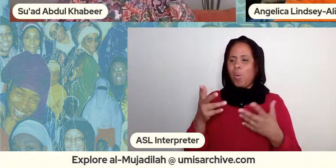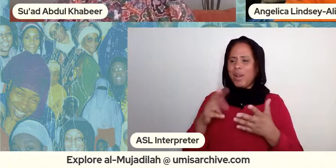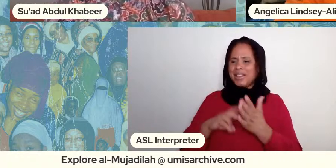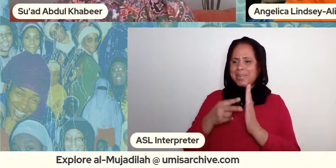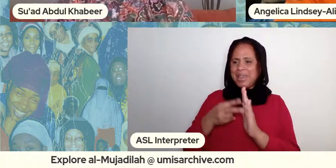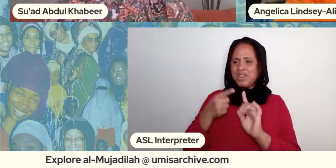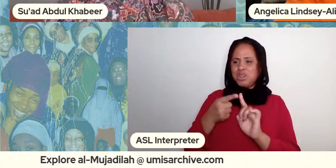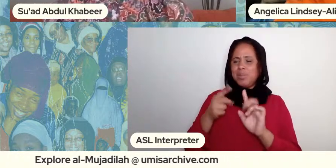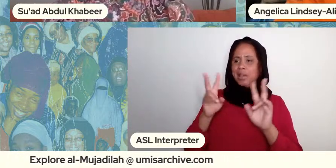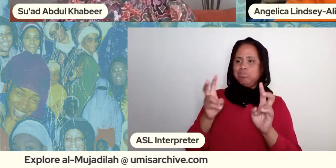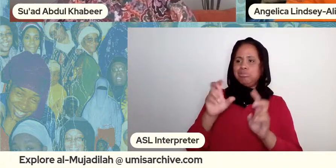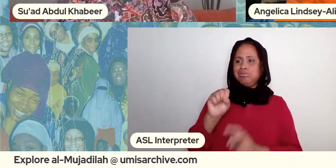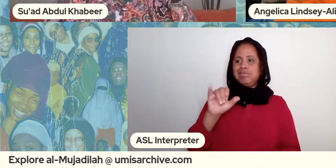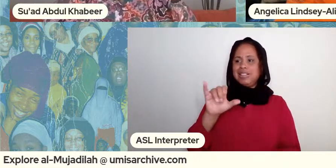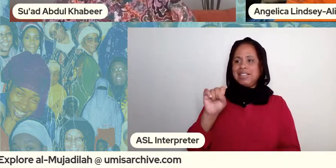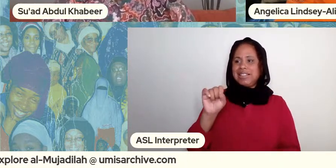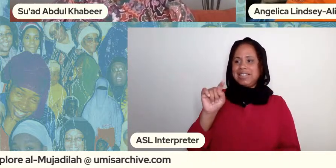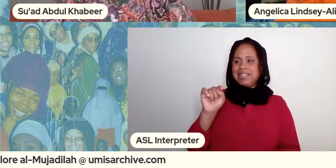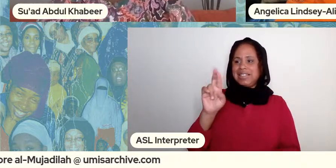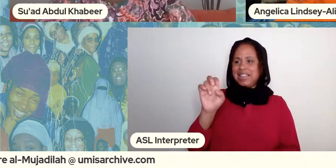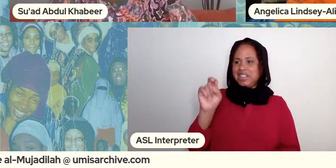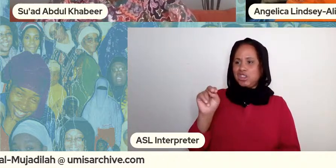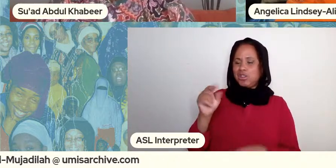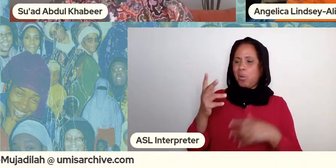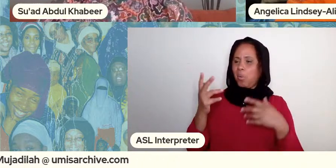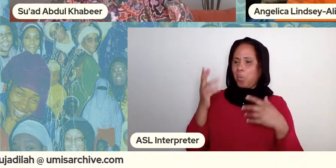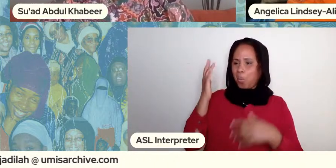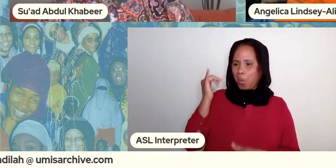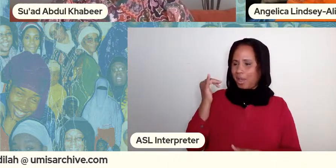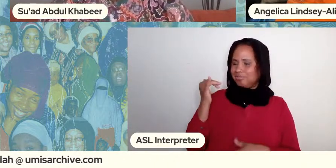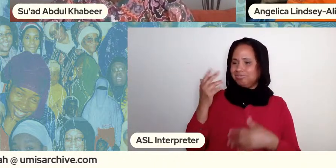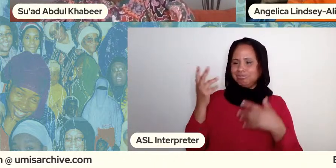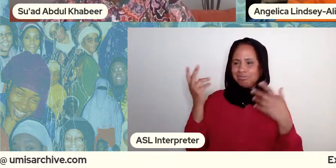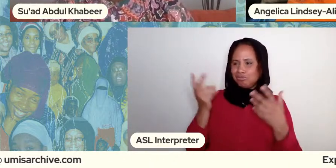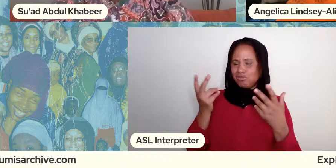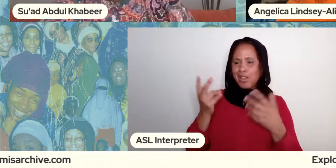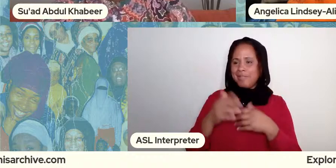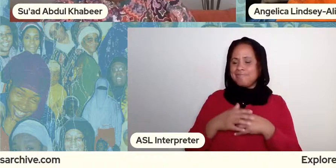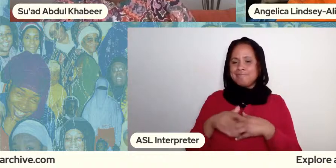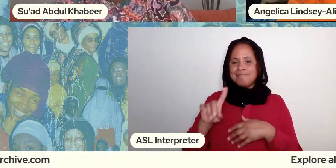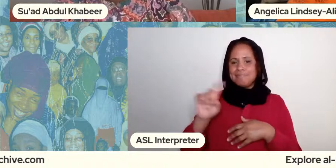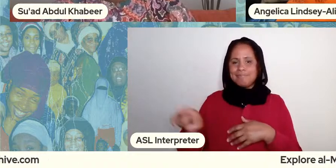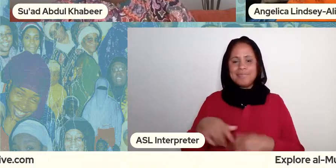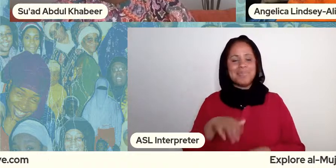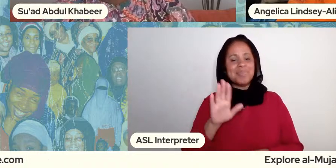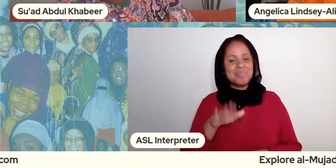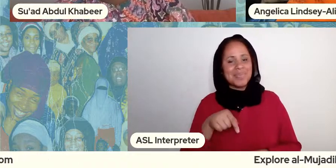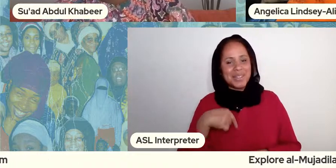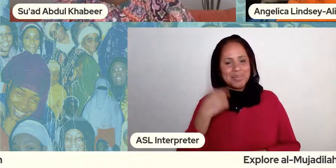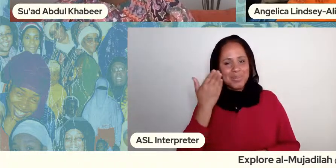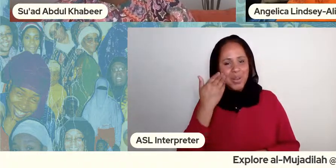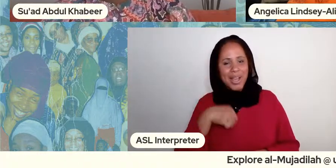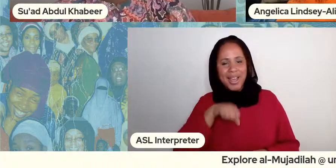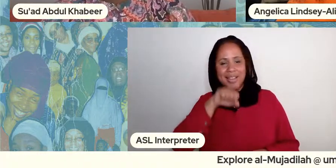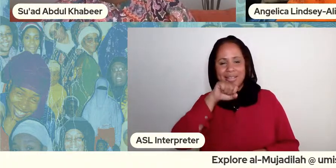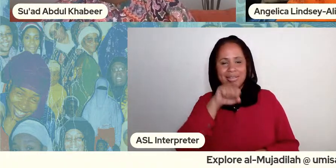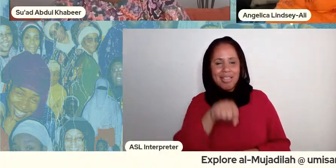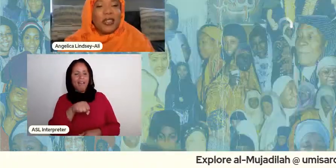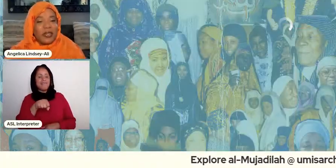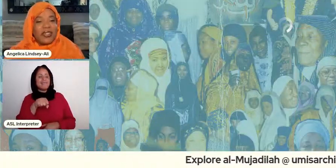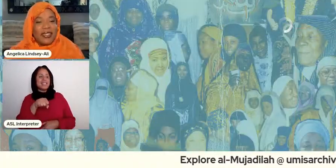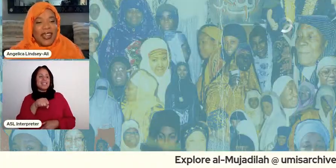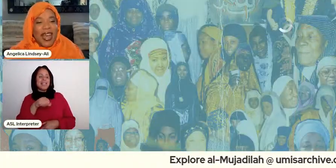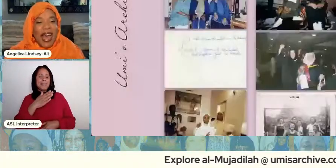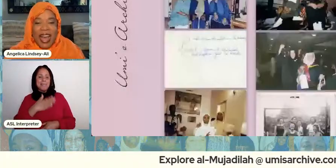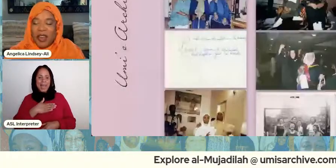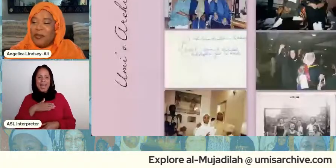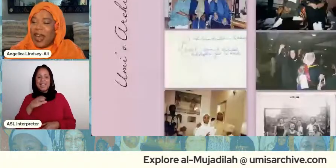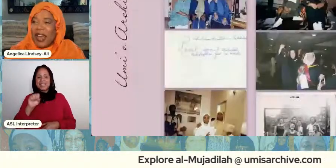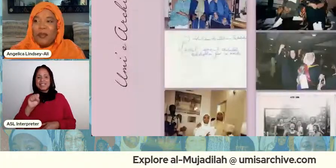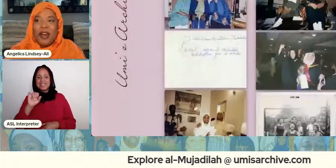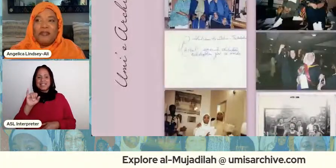why these photos you know what spoke to you you know i love love love love my sister i am i'm of